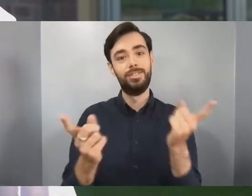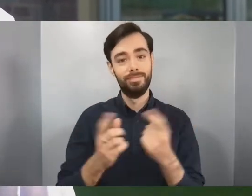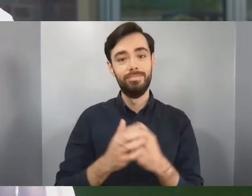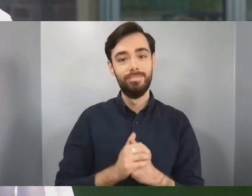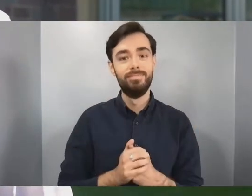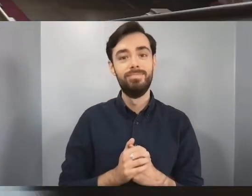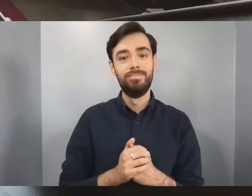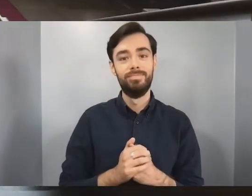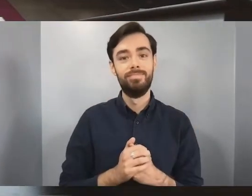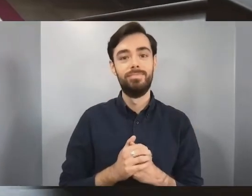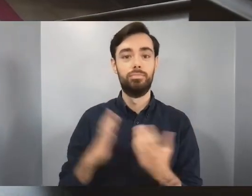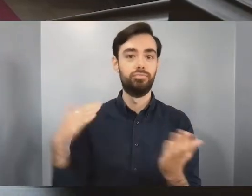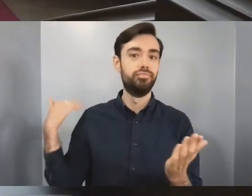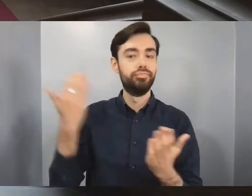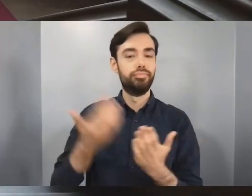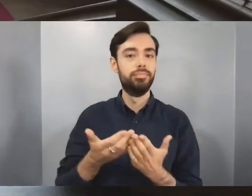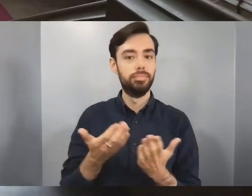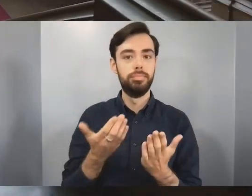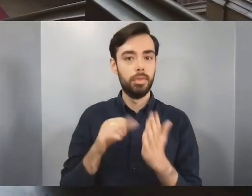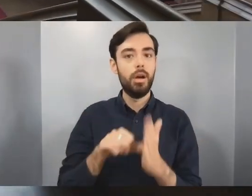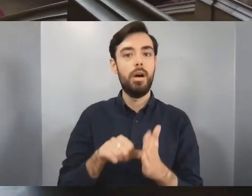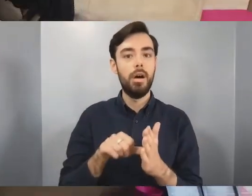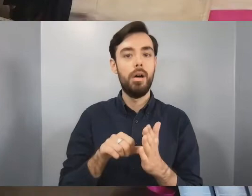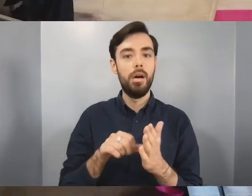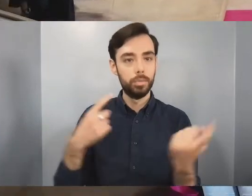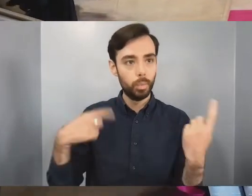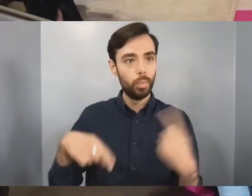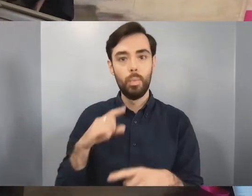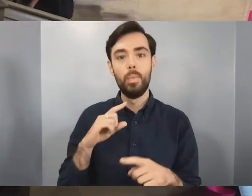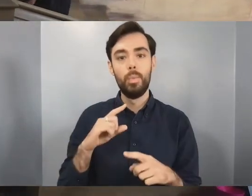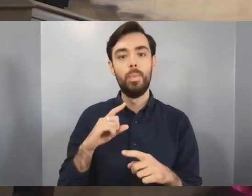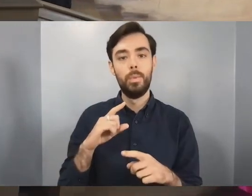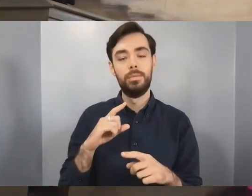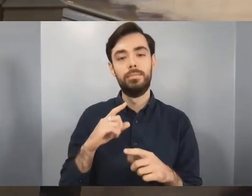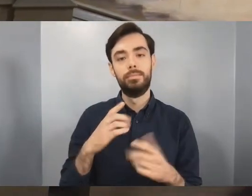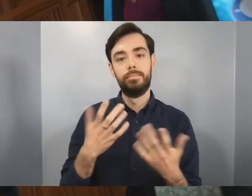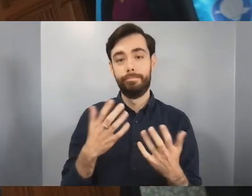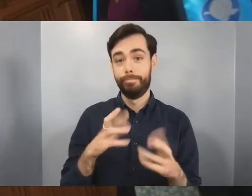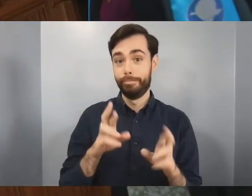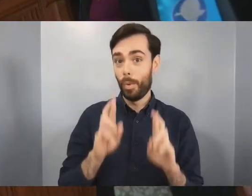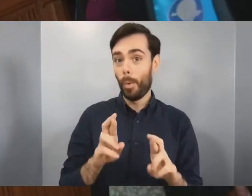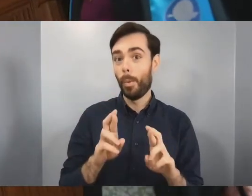us all but hopefully it's the year that you'll be able to celebrate because of your achievements.